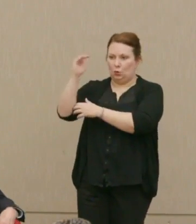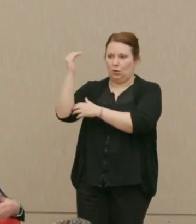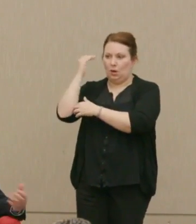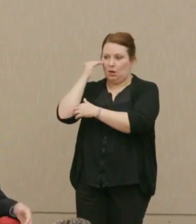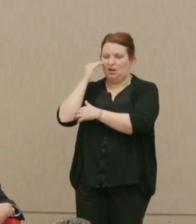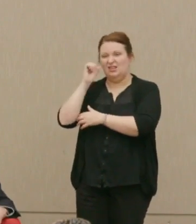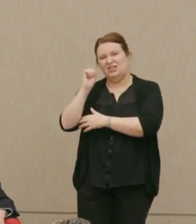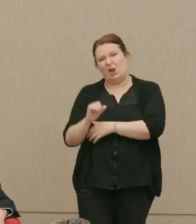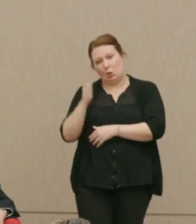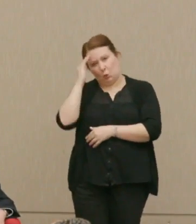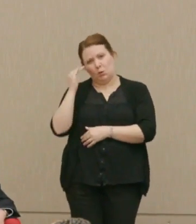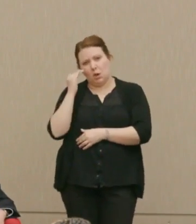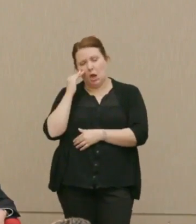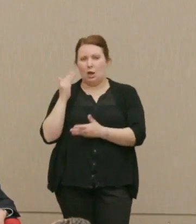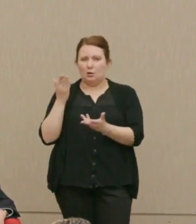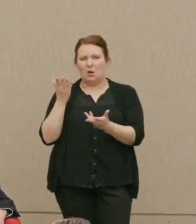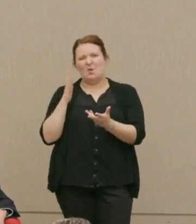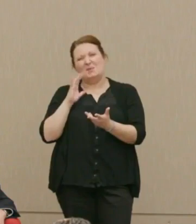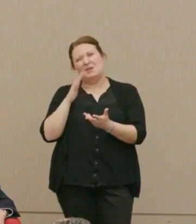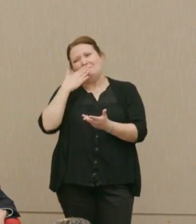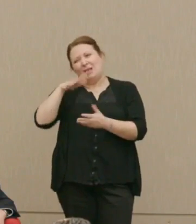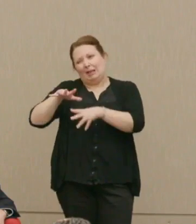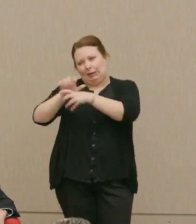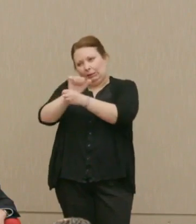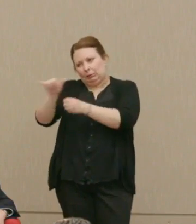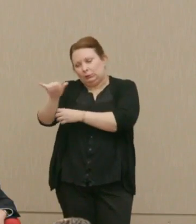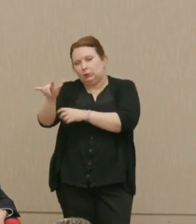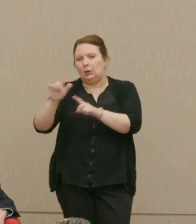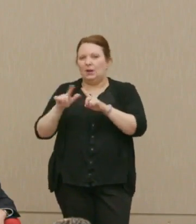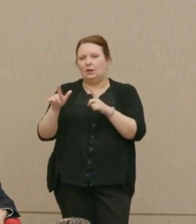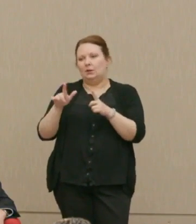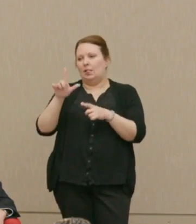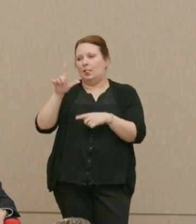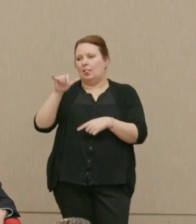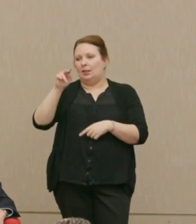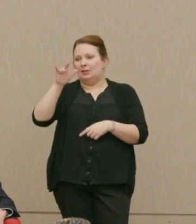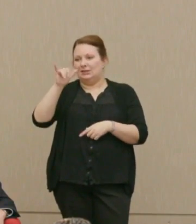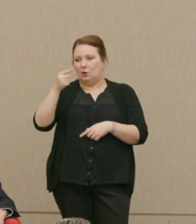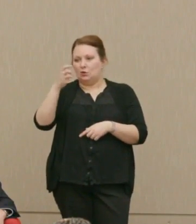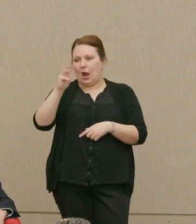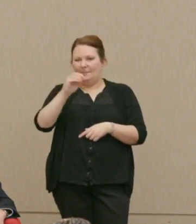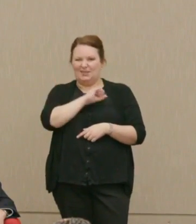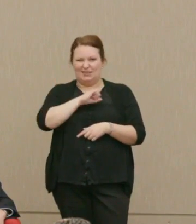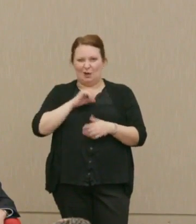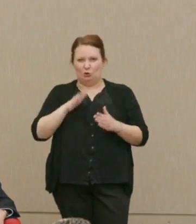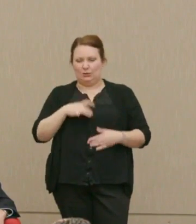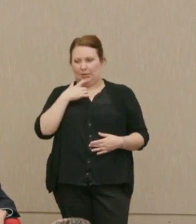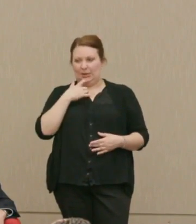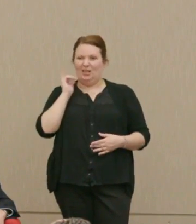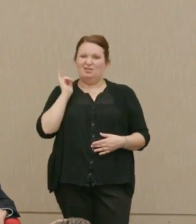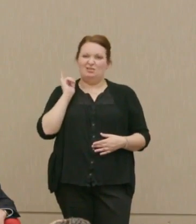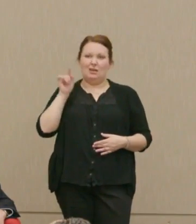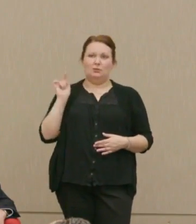South Korea would be pretty well annihilated, but as Lindsey Graham says, senator, "That's over there."